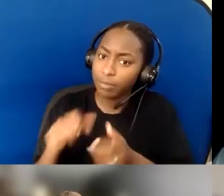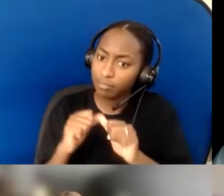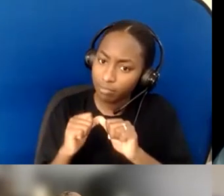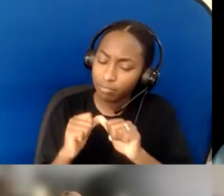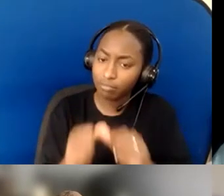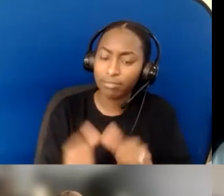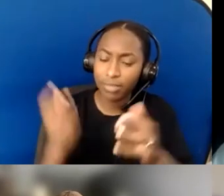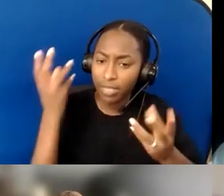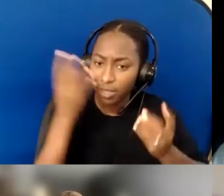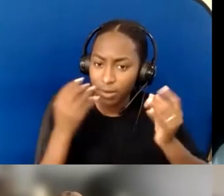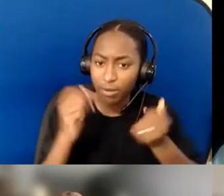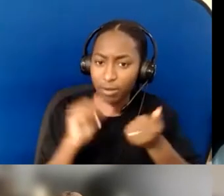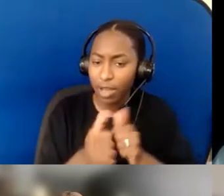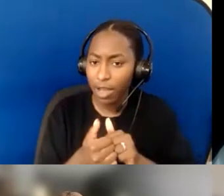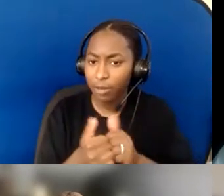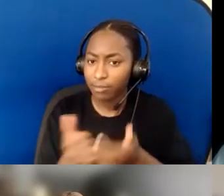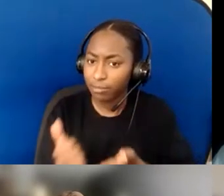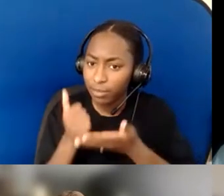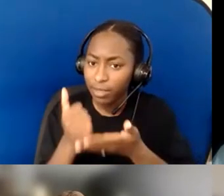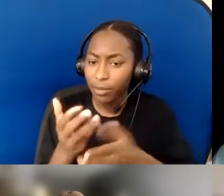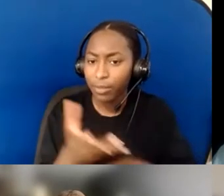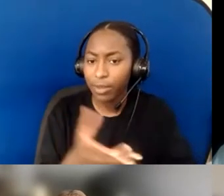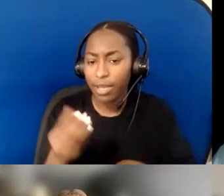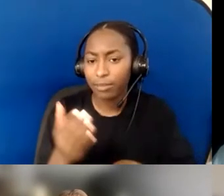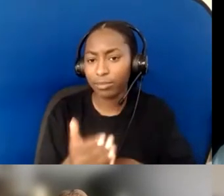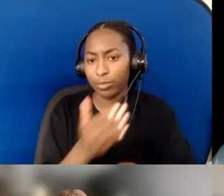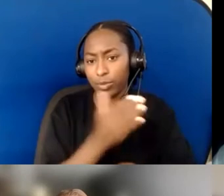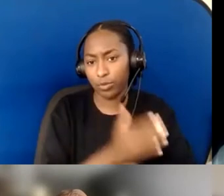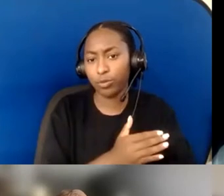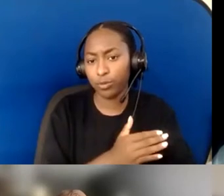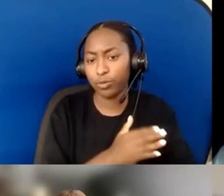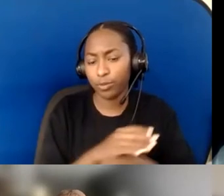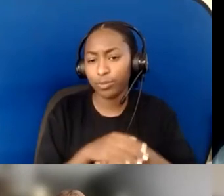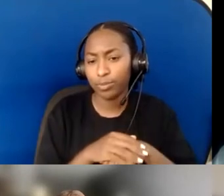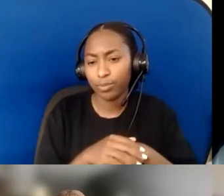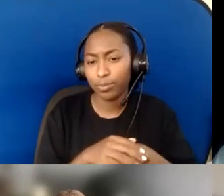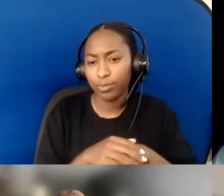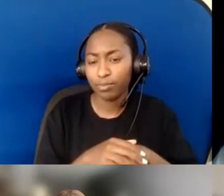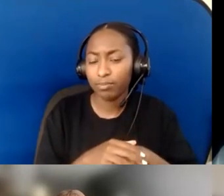"how to improve and constantly pursuing it." ...That, I think, takes that team and that accountability